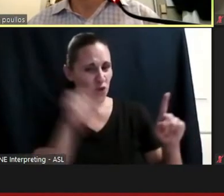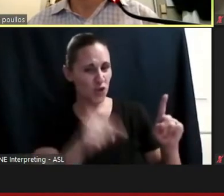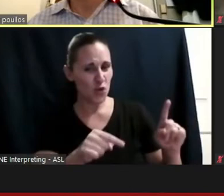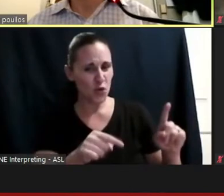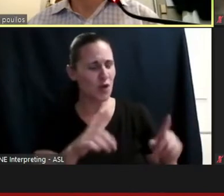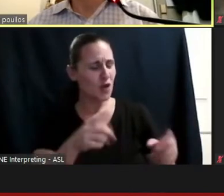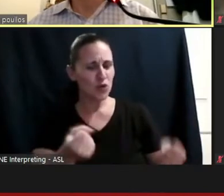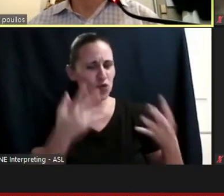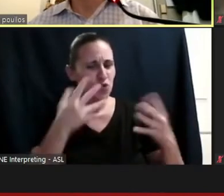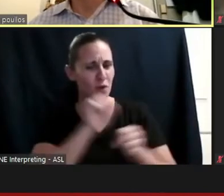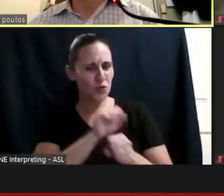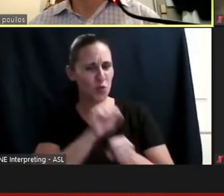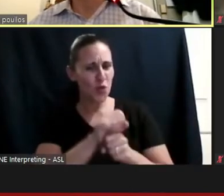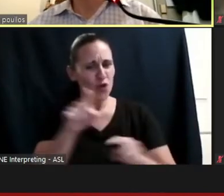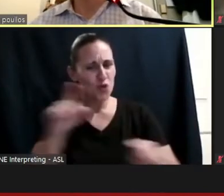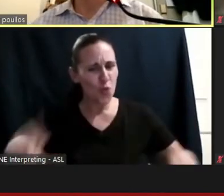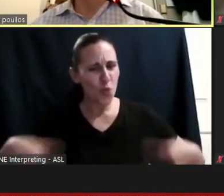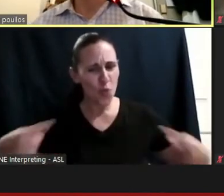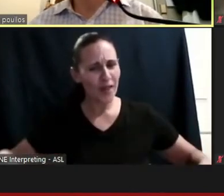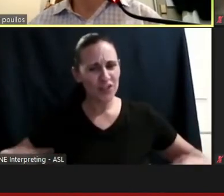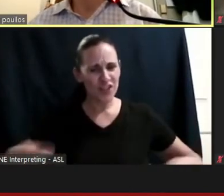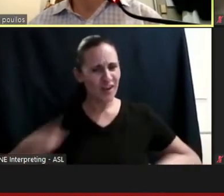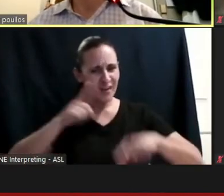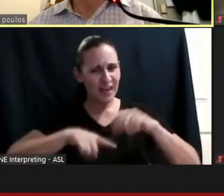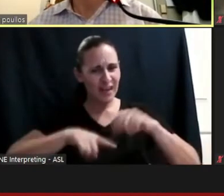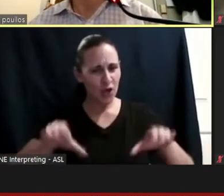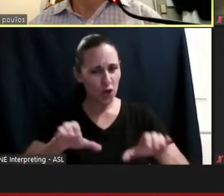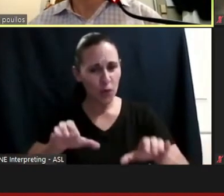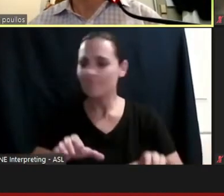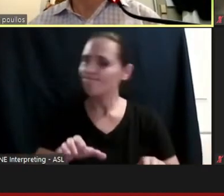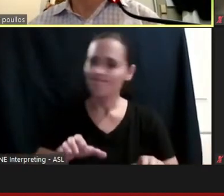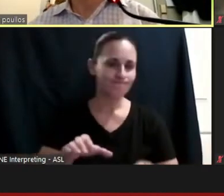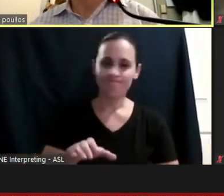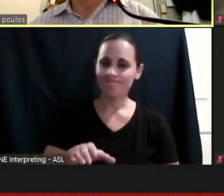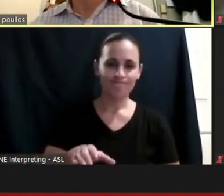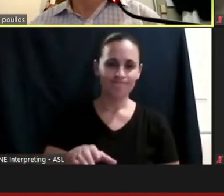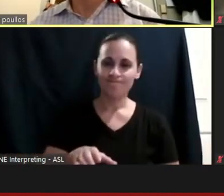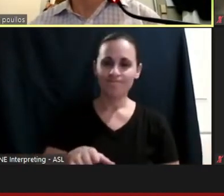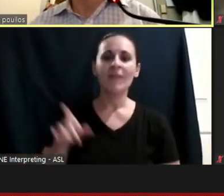a wheelchair possibly do that, but Stanford had the opposite attitude and told me that